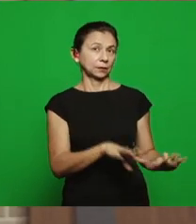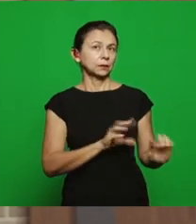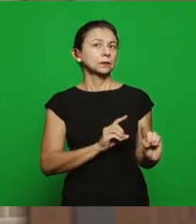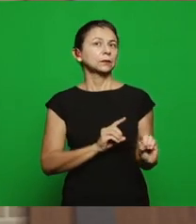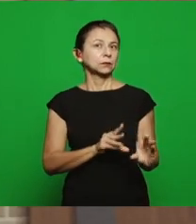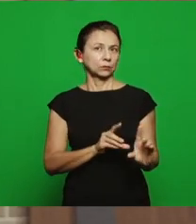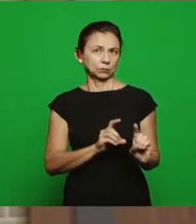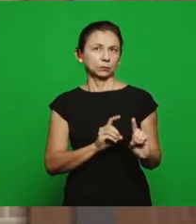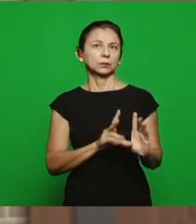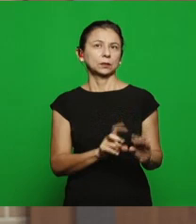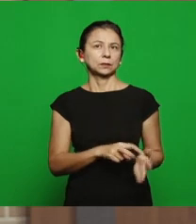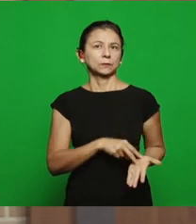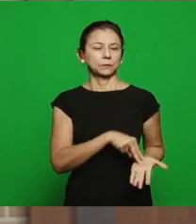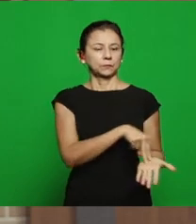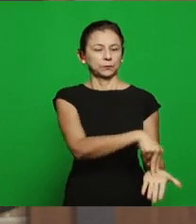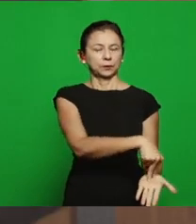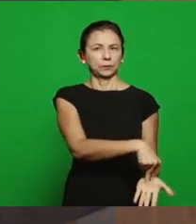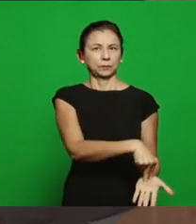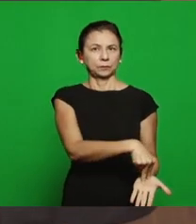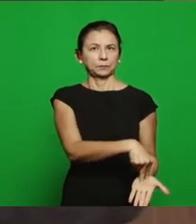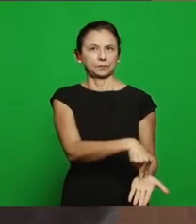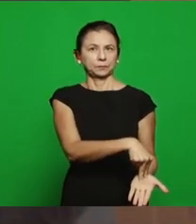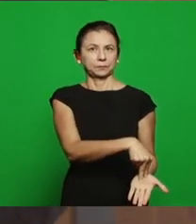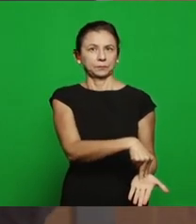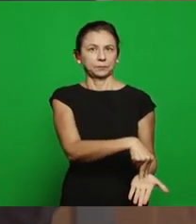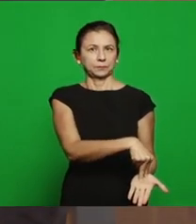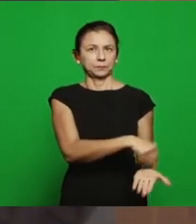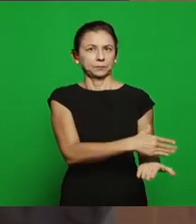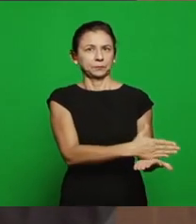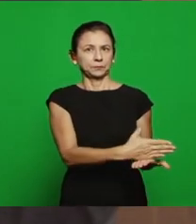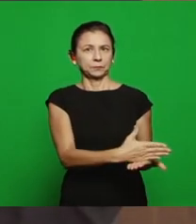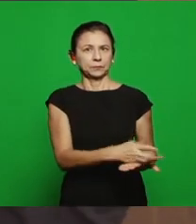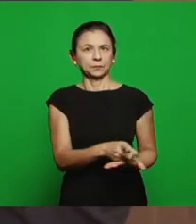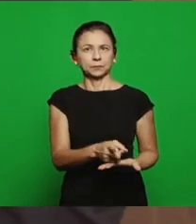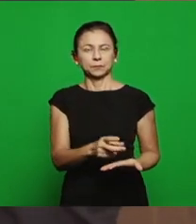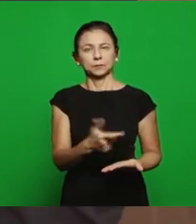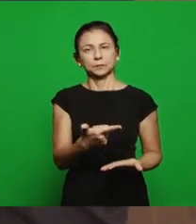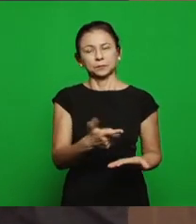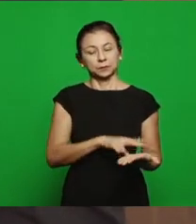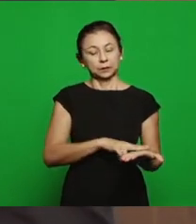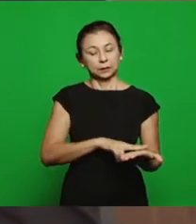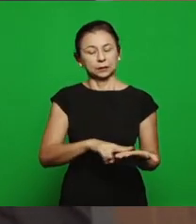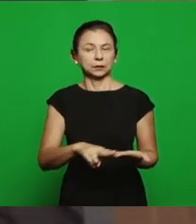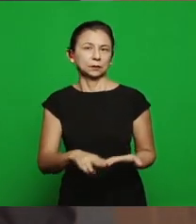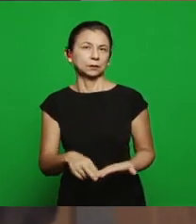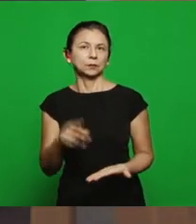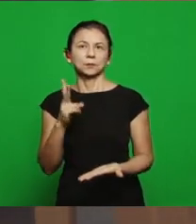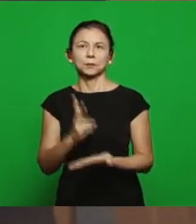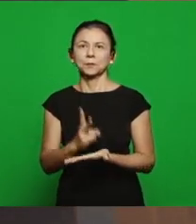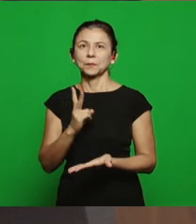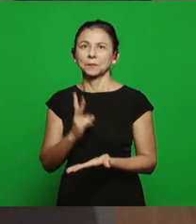was being established, in the second letter the same spirit operates, but with a